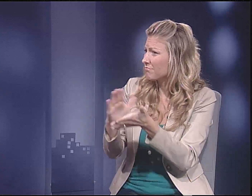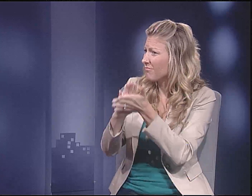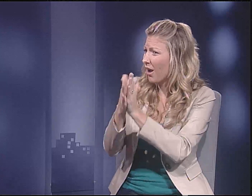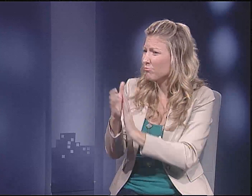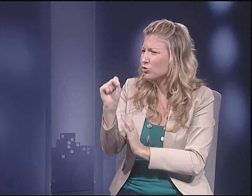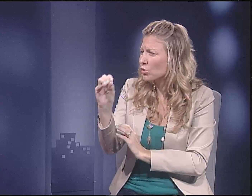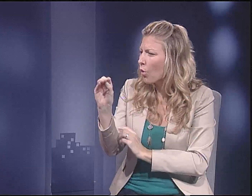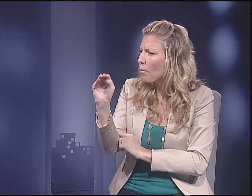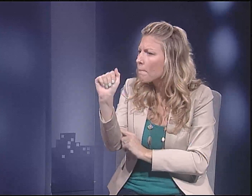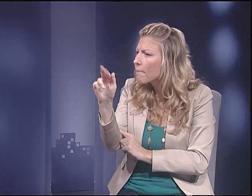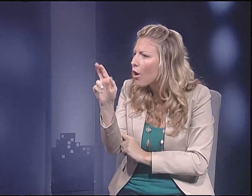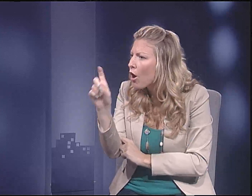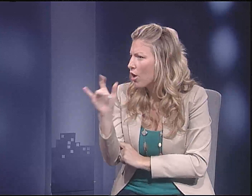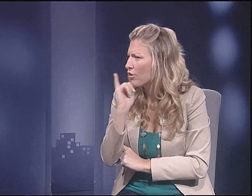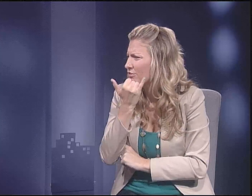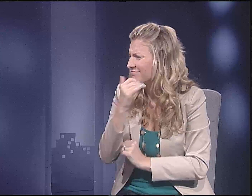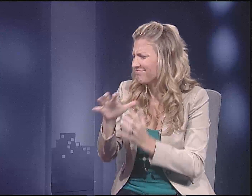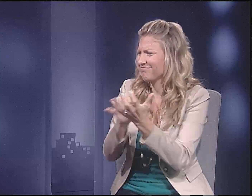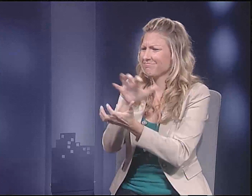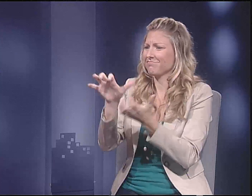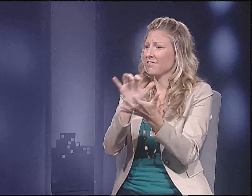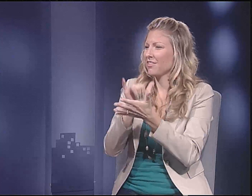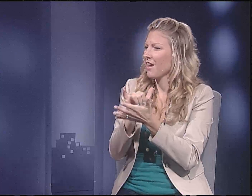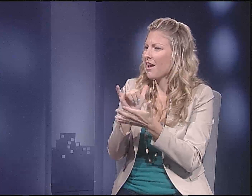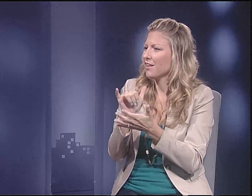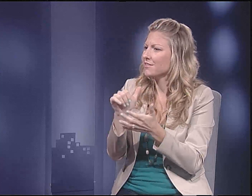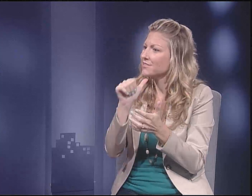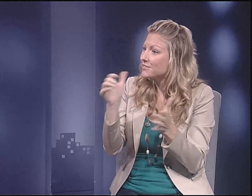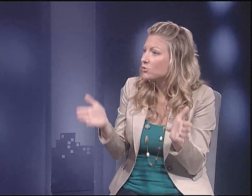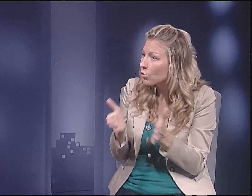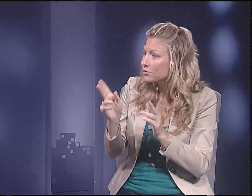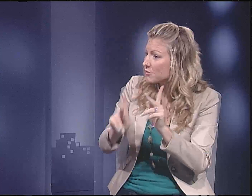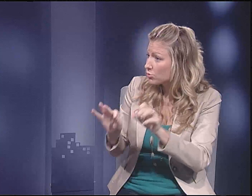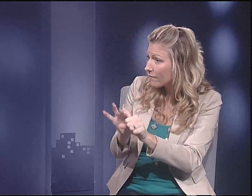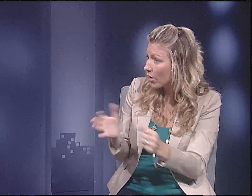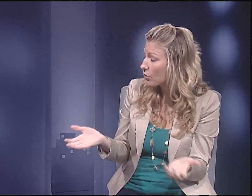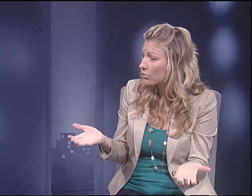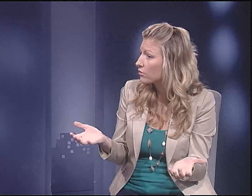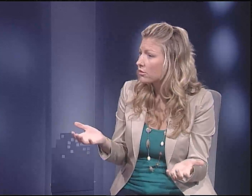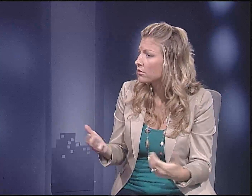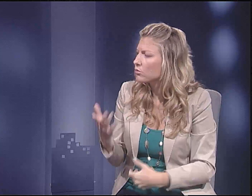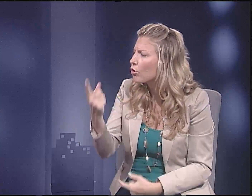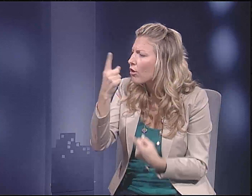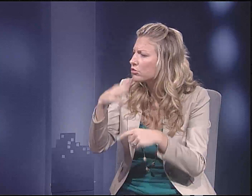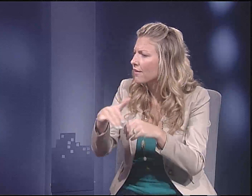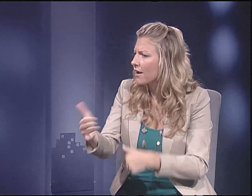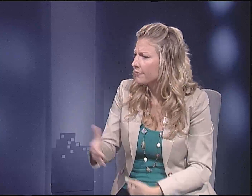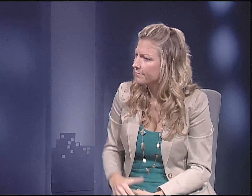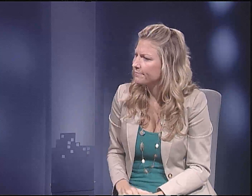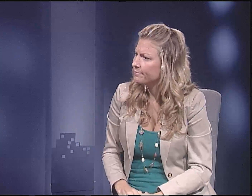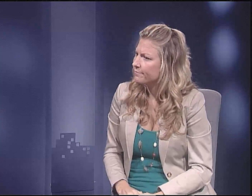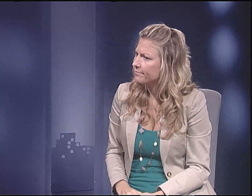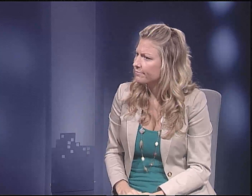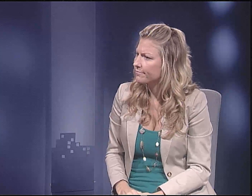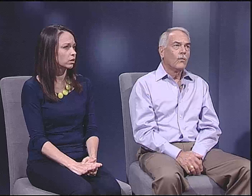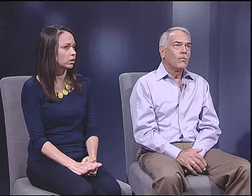Is our voting process so marred that we're not encouraging people to vote? What are your thoughts on that?